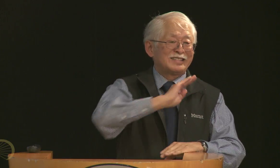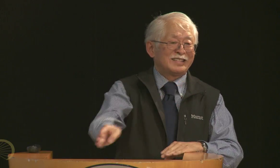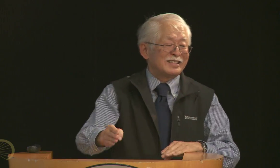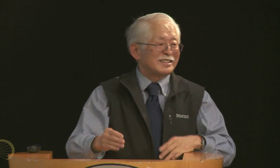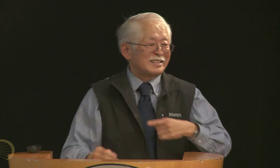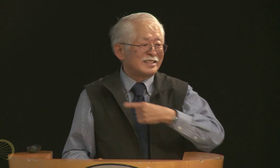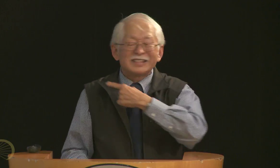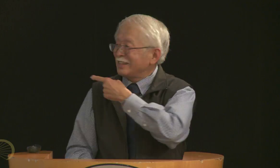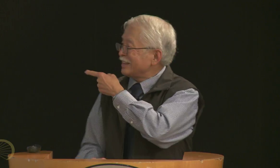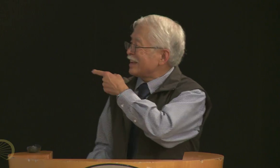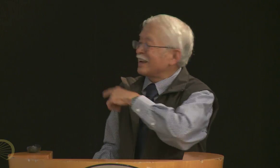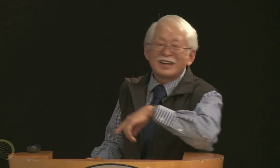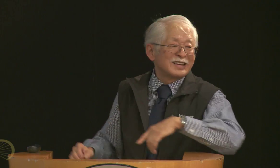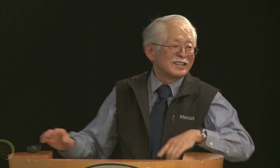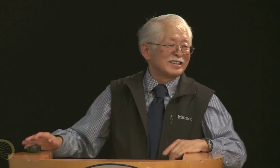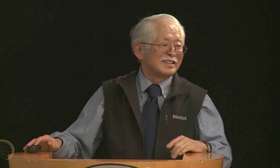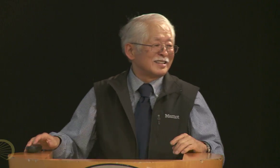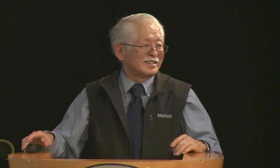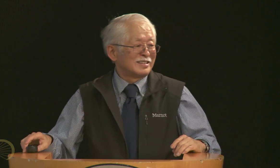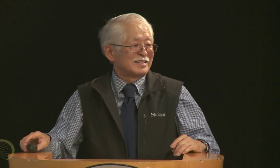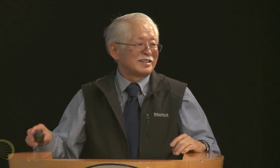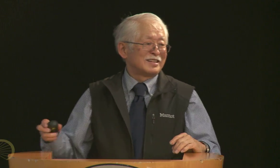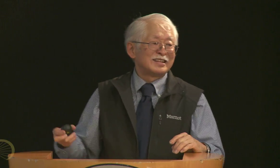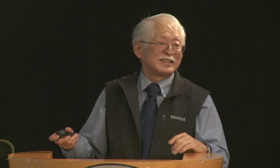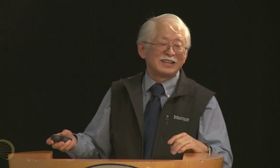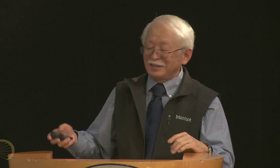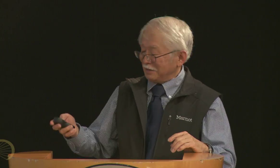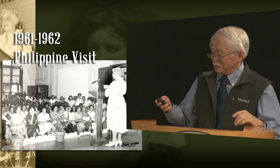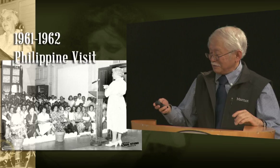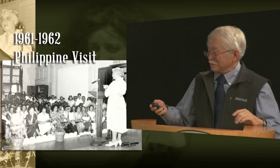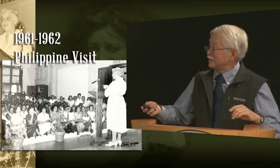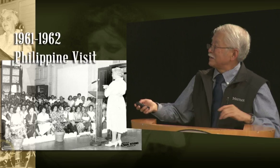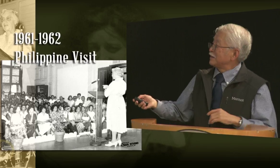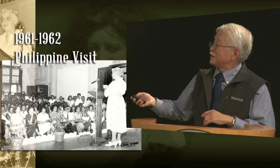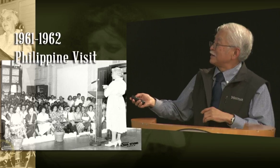and so I broke with tradition, and it was her, so instrumental in my life,